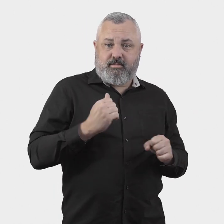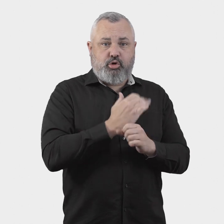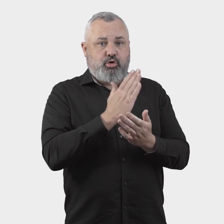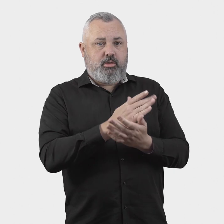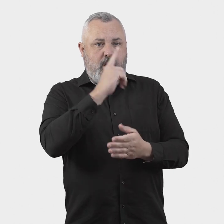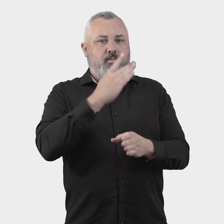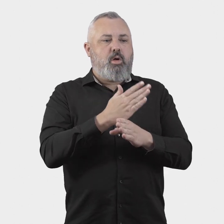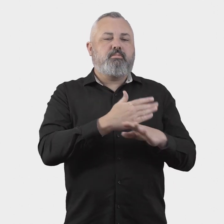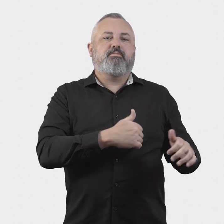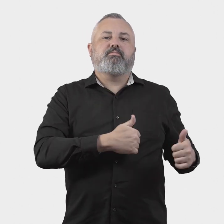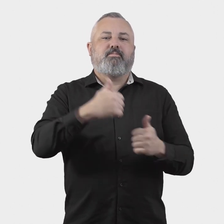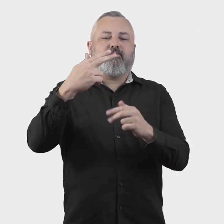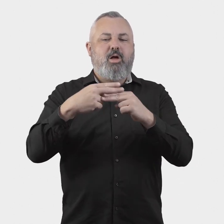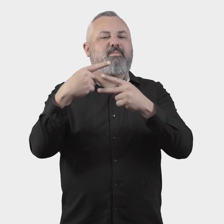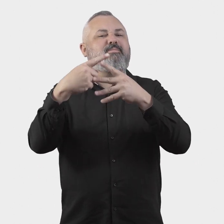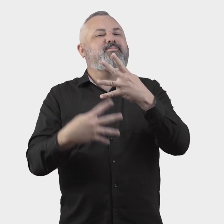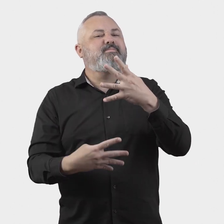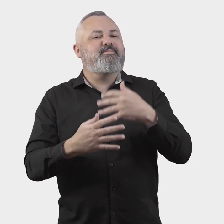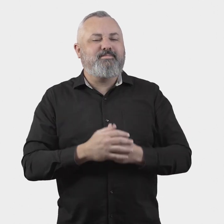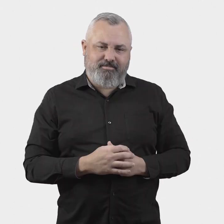expected to be set out in enabling legislation or instruments.